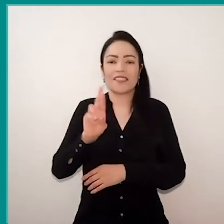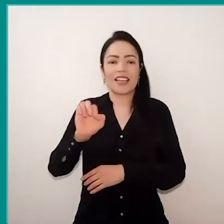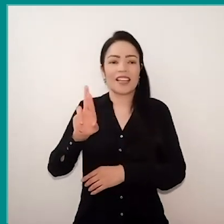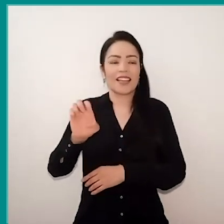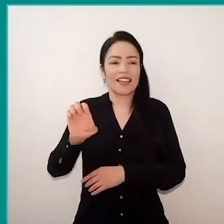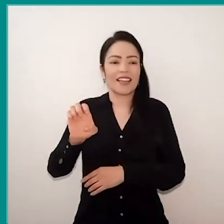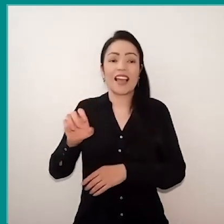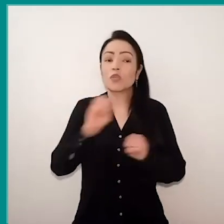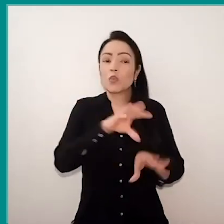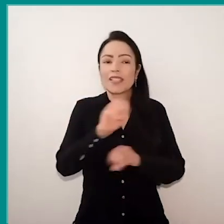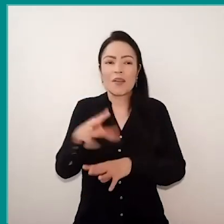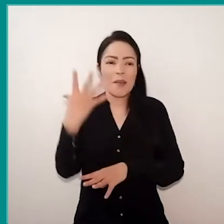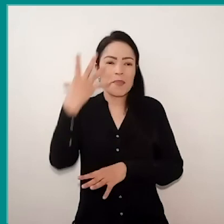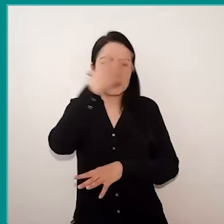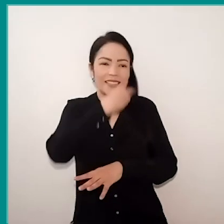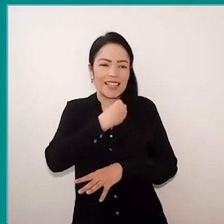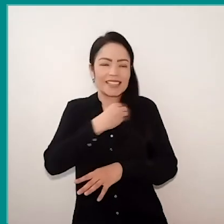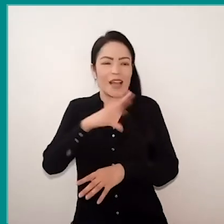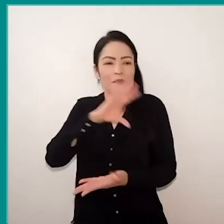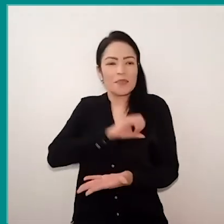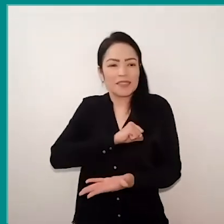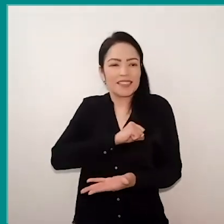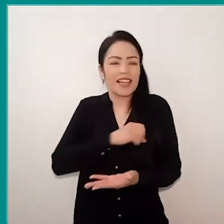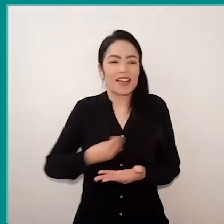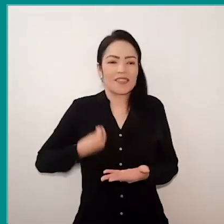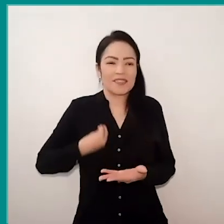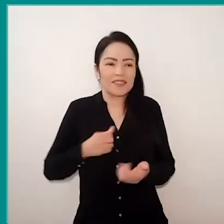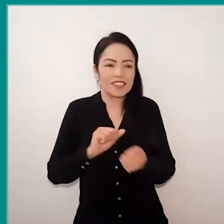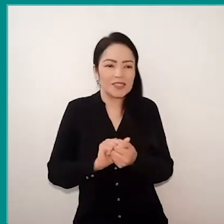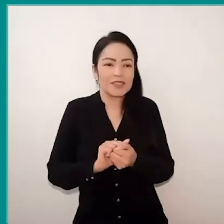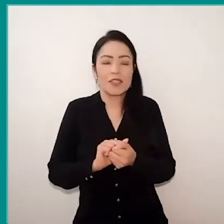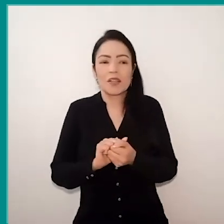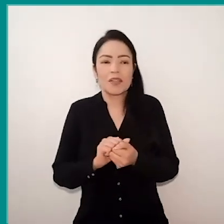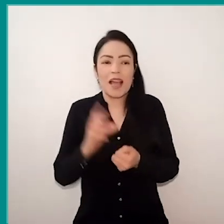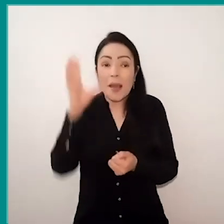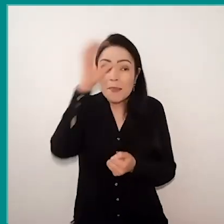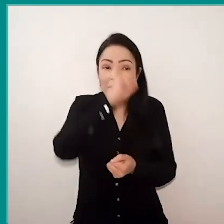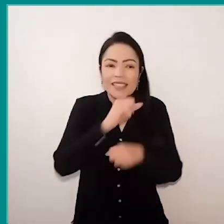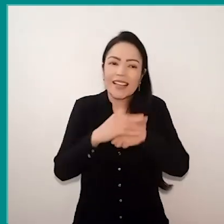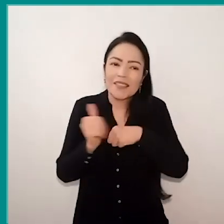it's love, it's coexistence, there is no learning without affection, there is not.